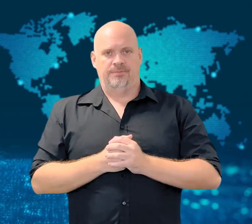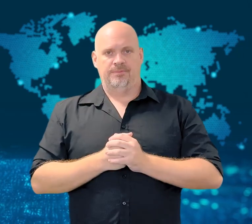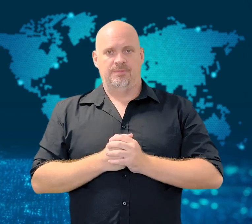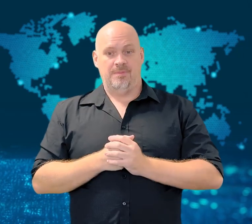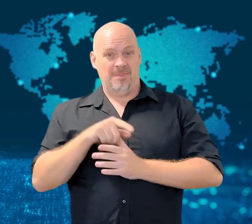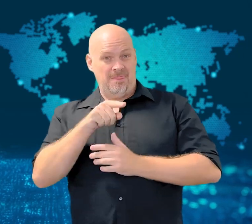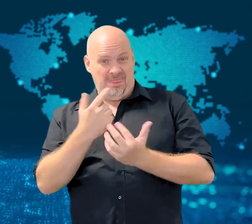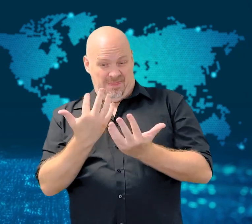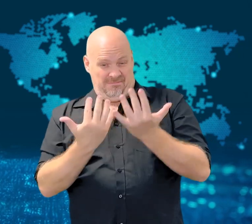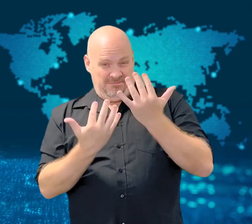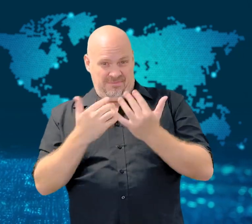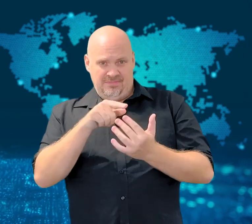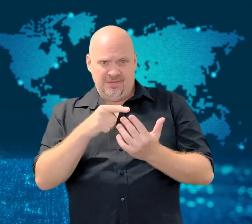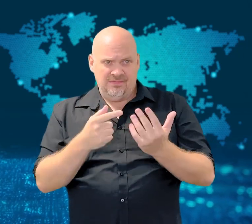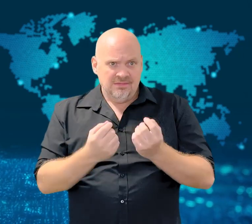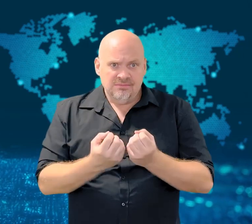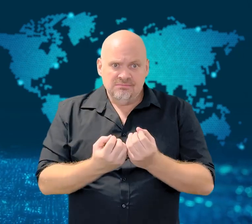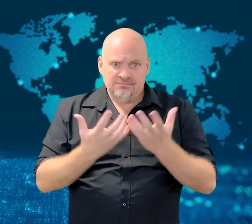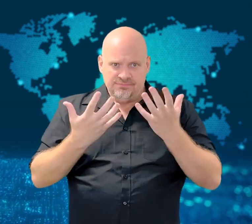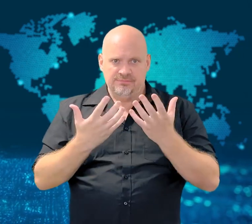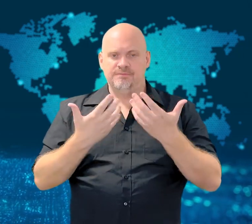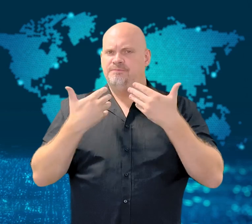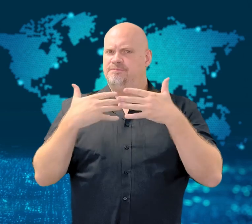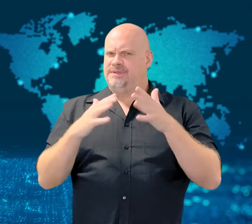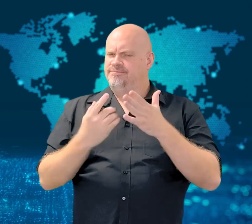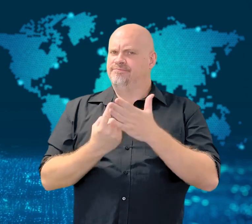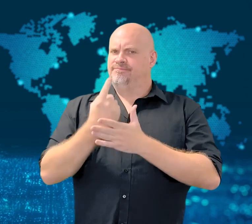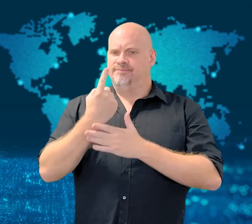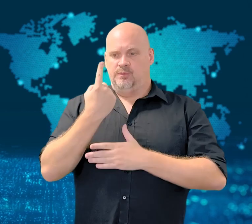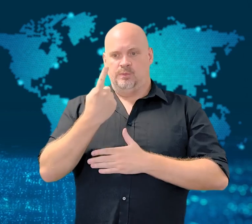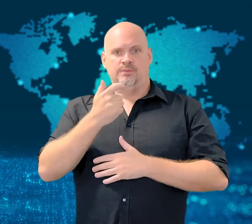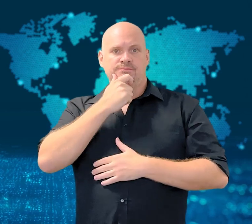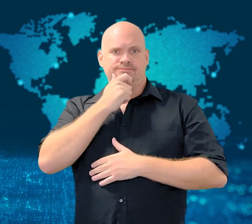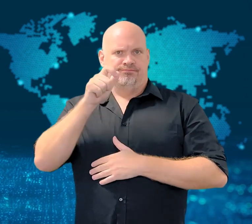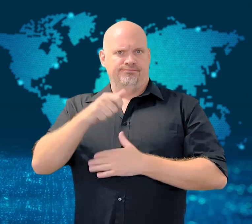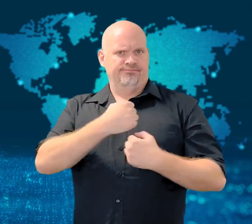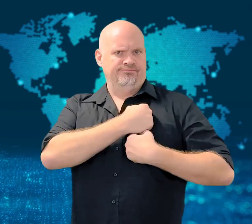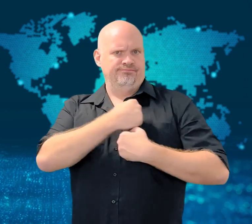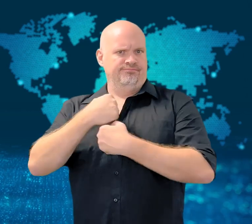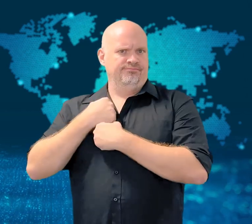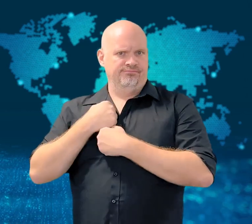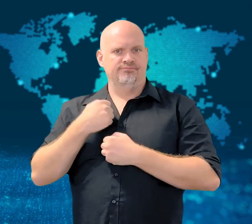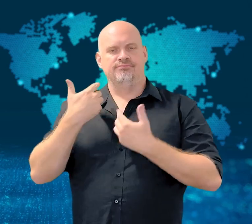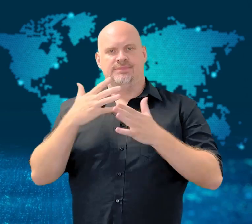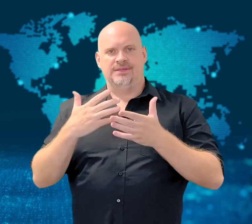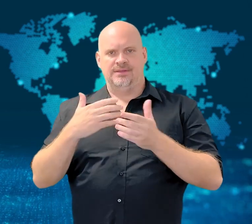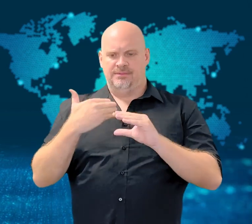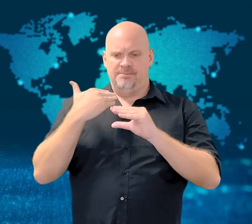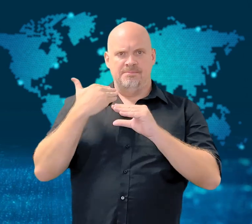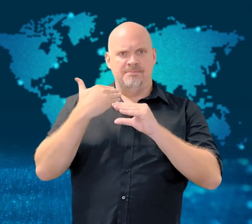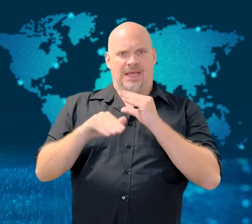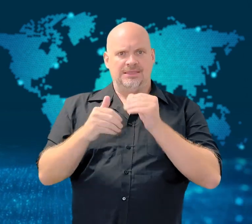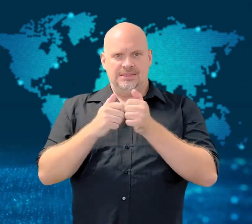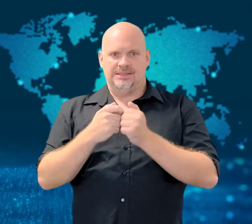The official cause of the fire has not been announced, but the fire was linked to